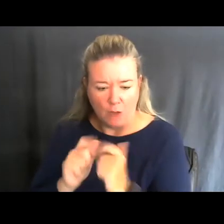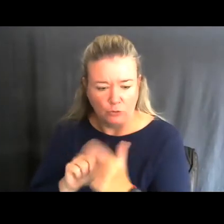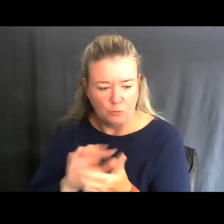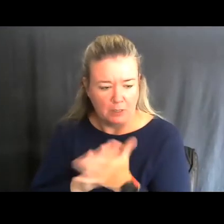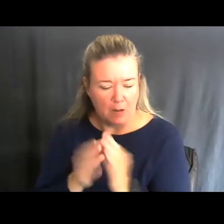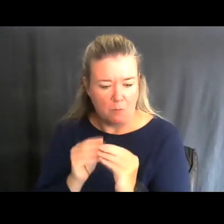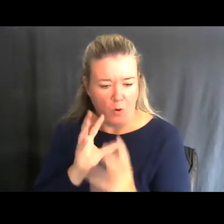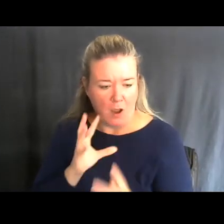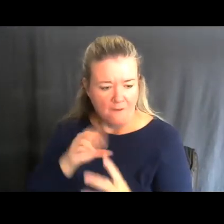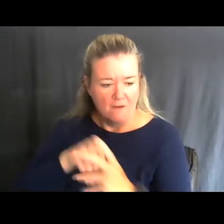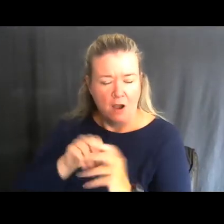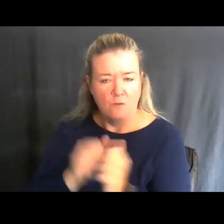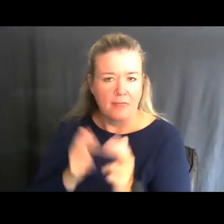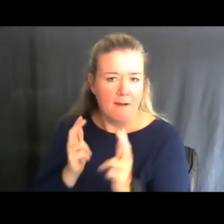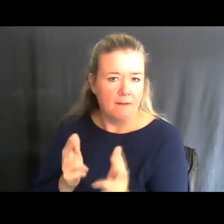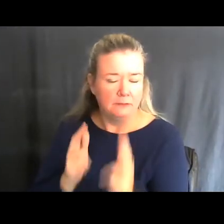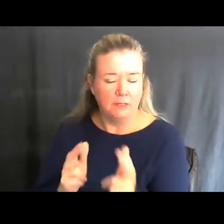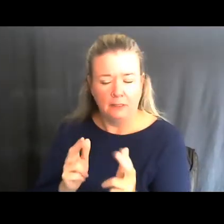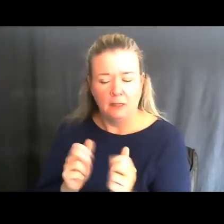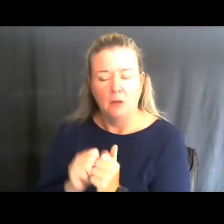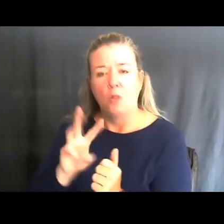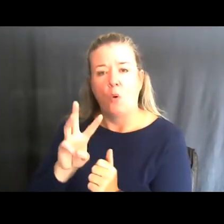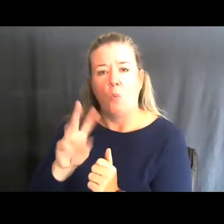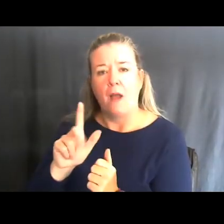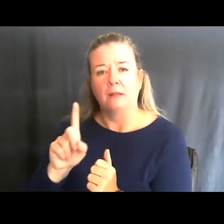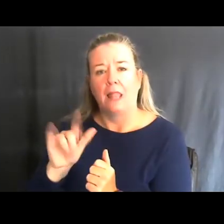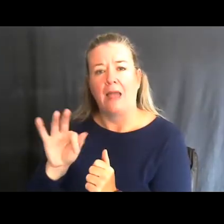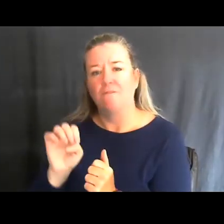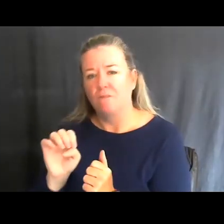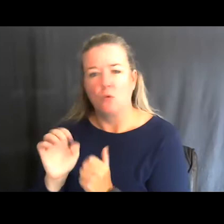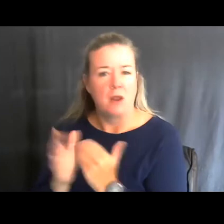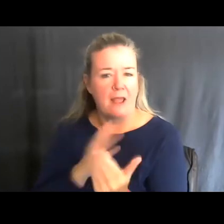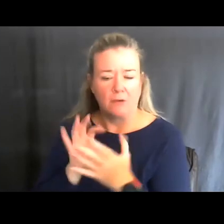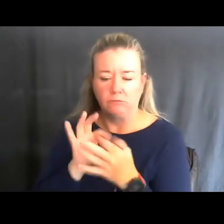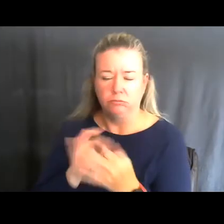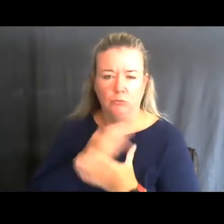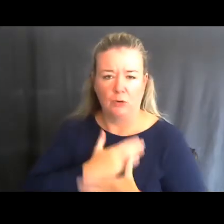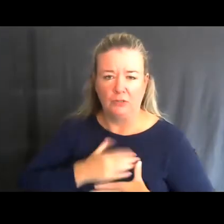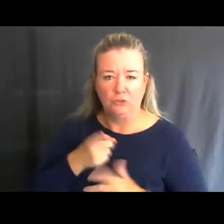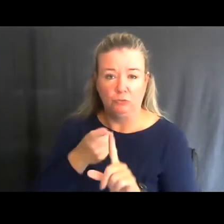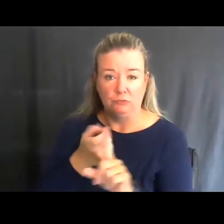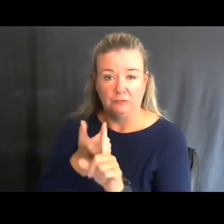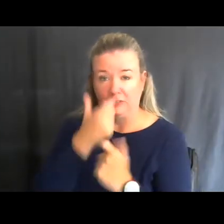in hunting and wildlife viewing or whatever wildlife-related recreation you're interested in.